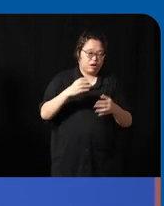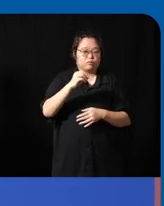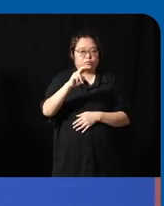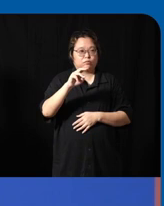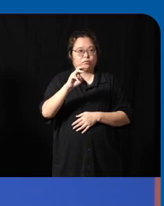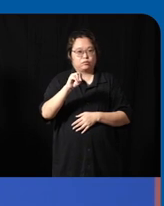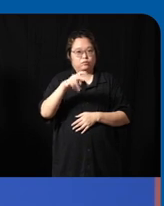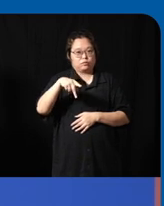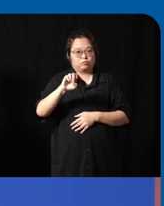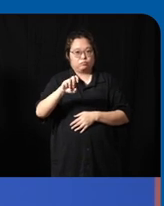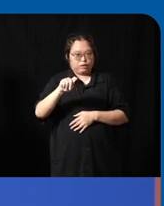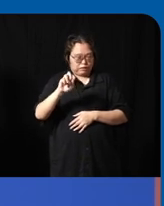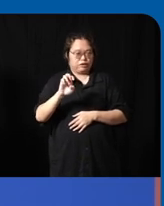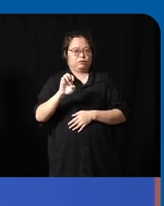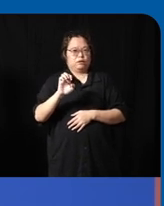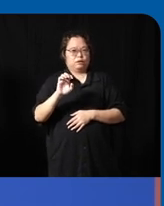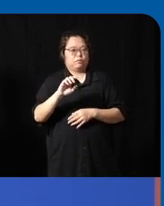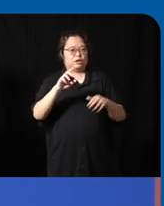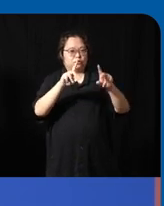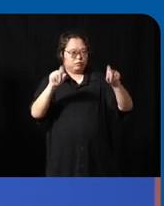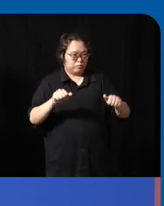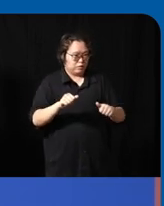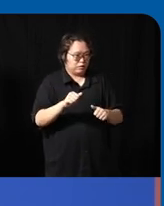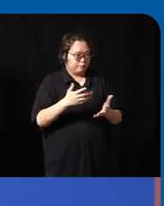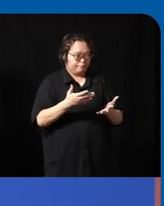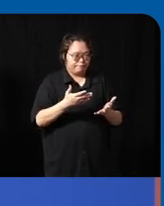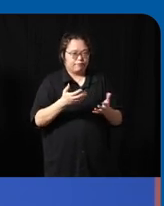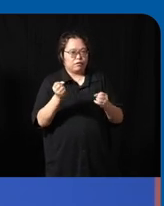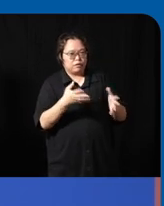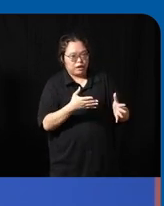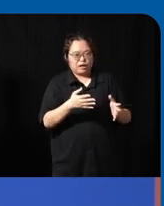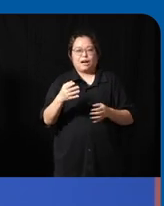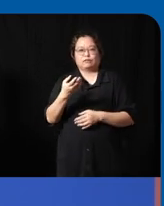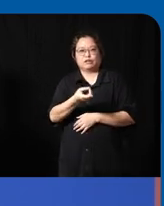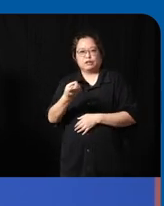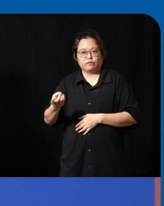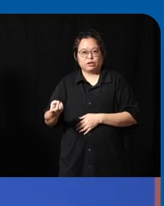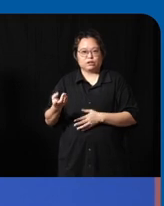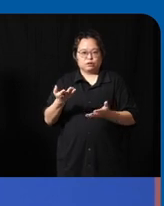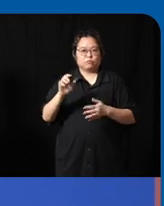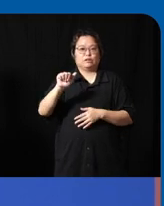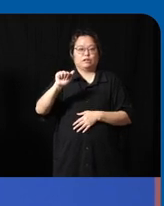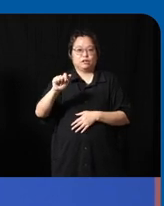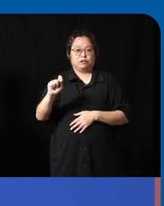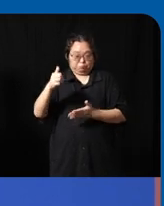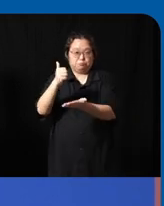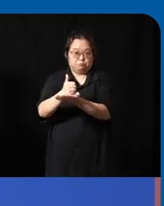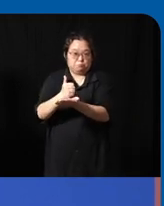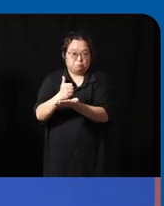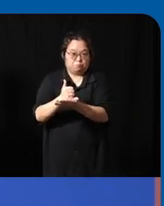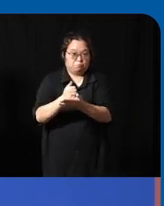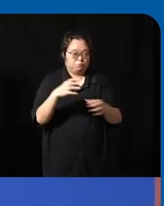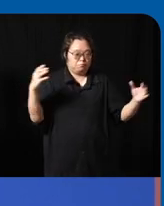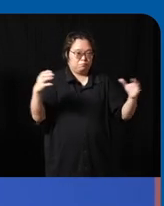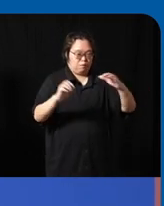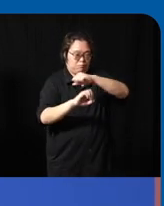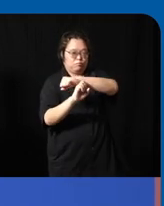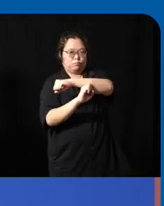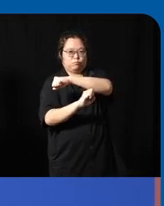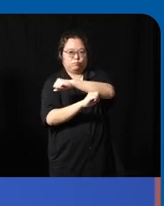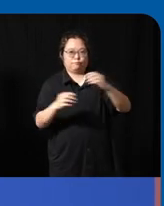the disability is and the at helps to bridge um that so-call and I'm and I'm probably using a